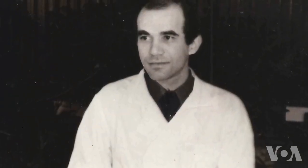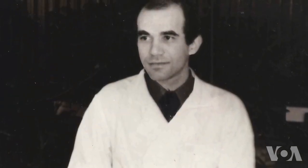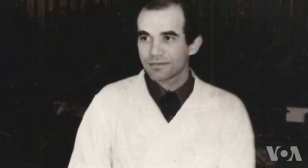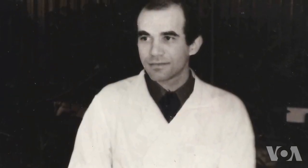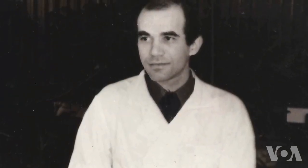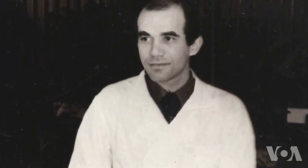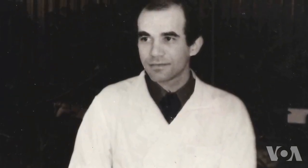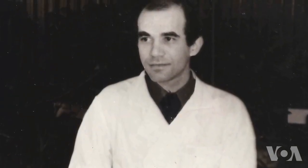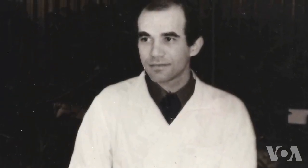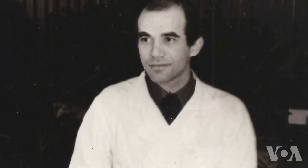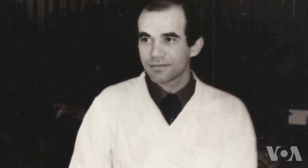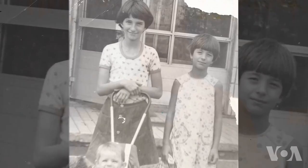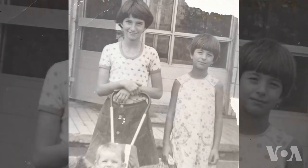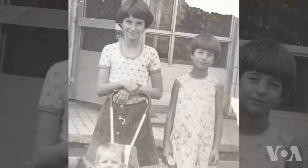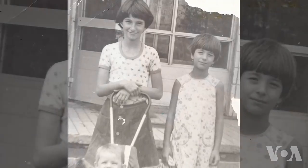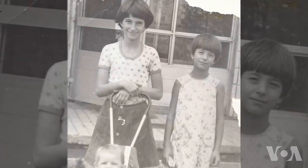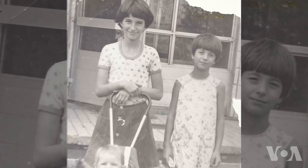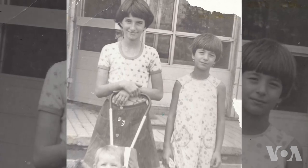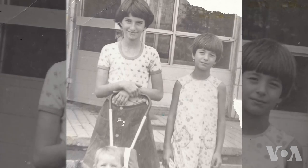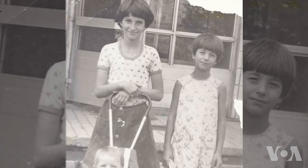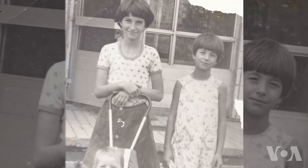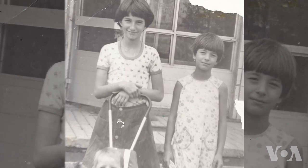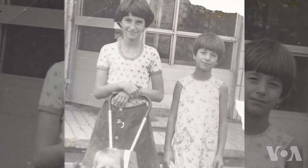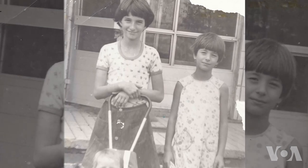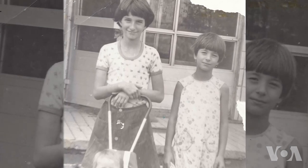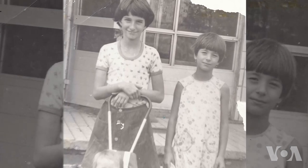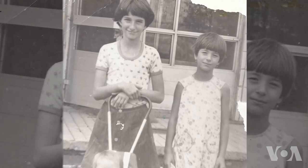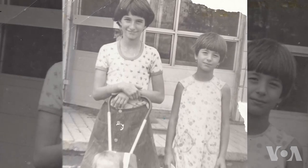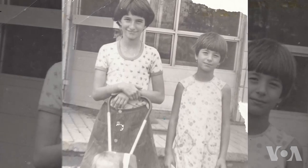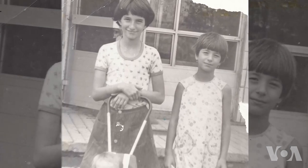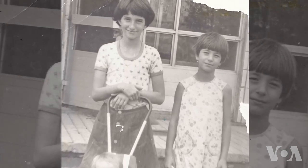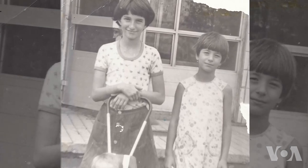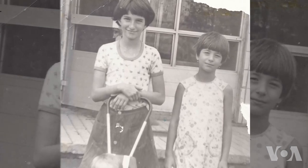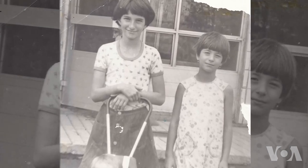but mom and dad were excellent at getting food, making connections, getting clothing.